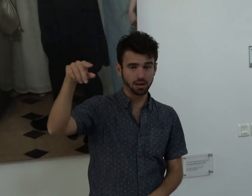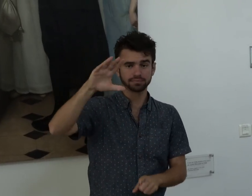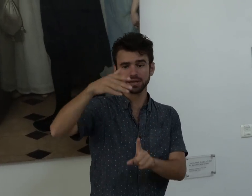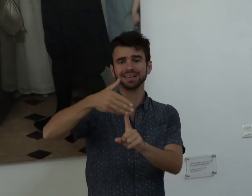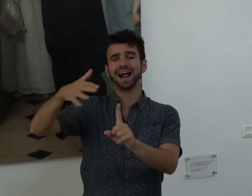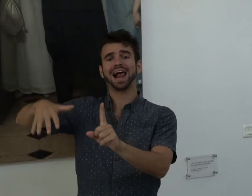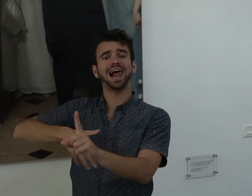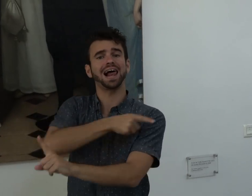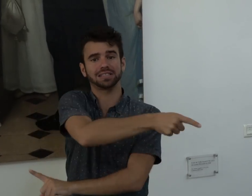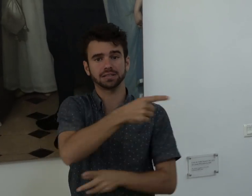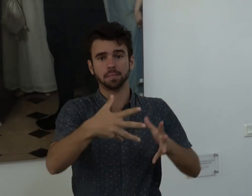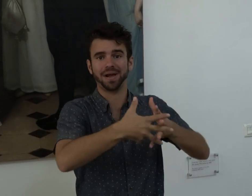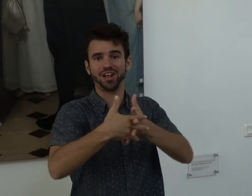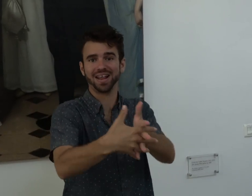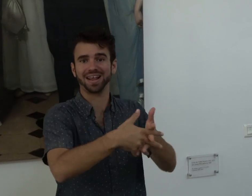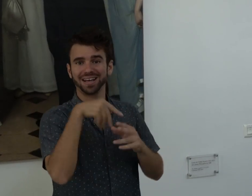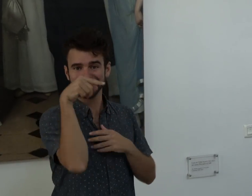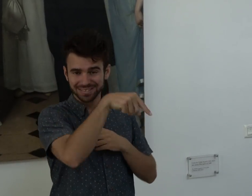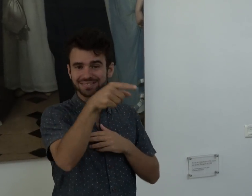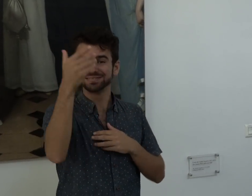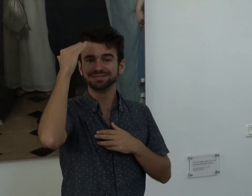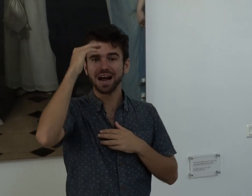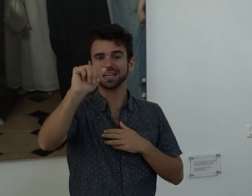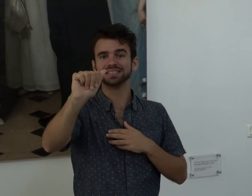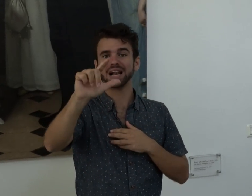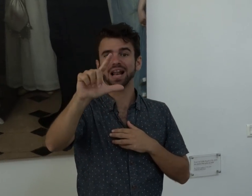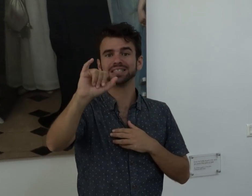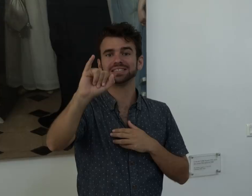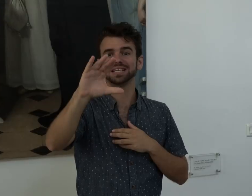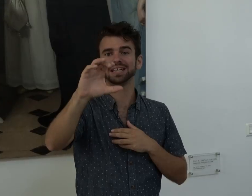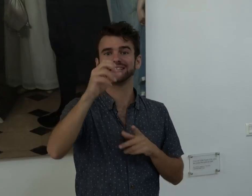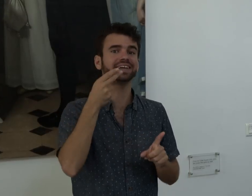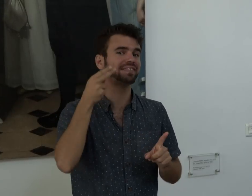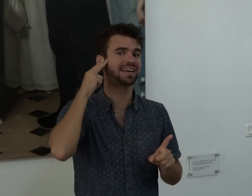While you know Alice Cogswell as a Deaf female in the United States,